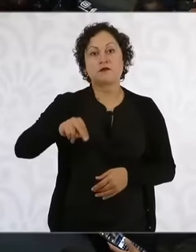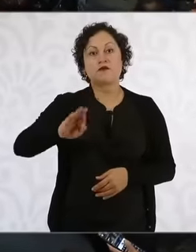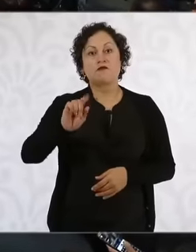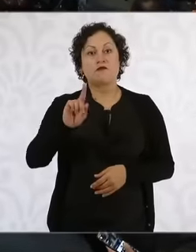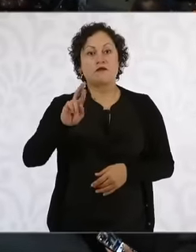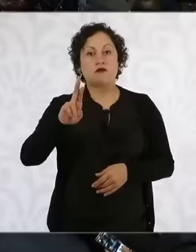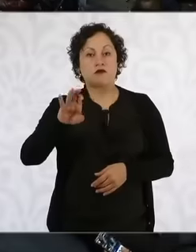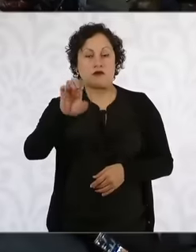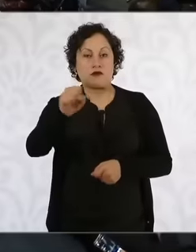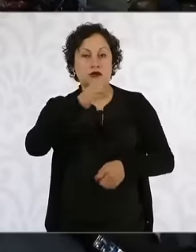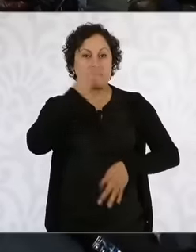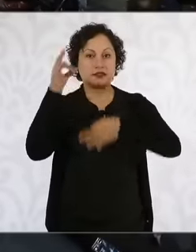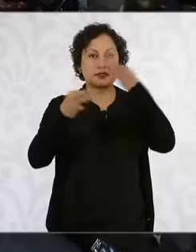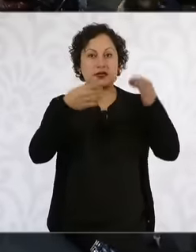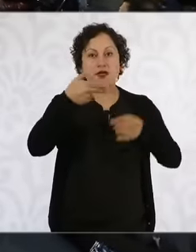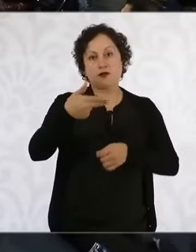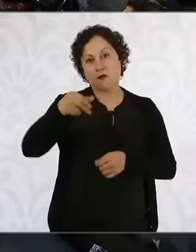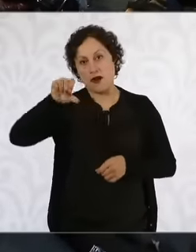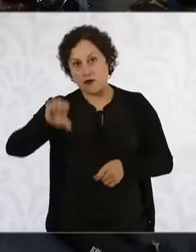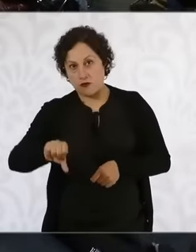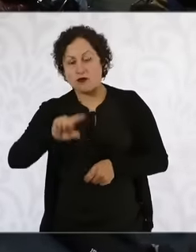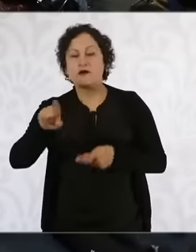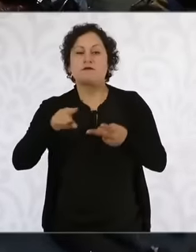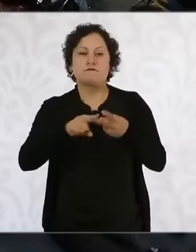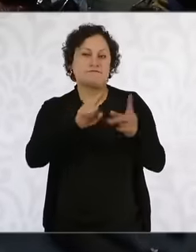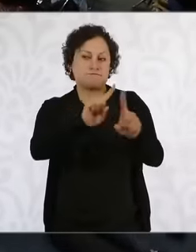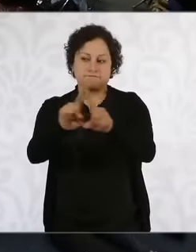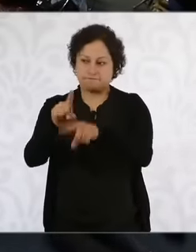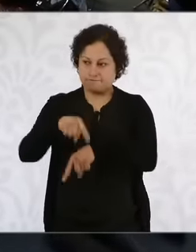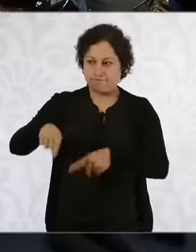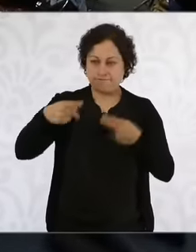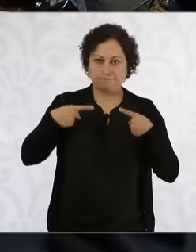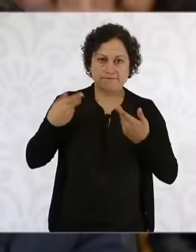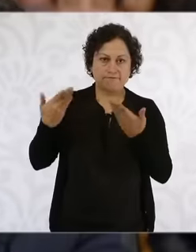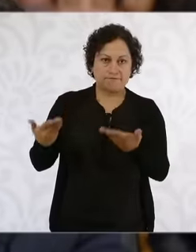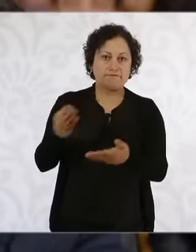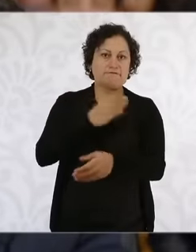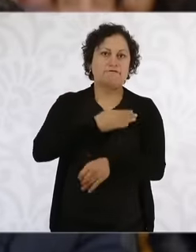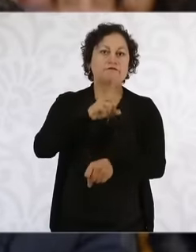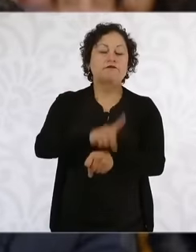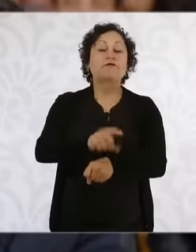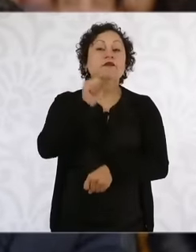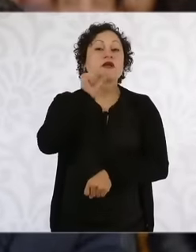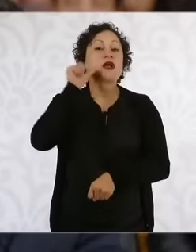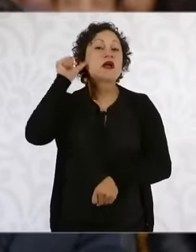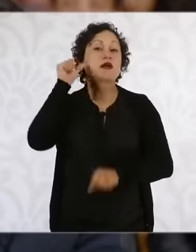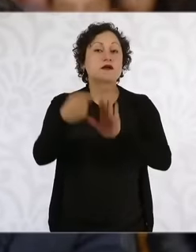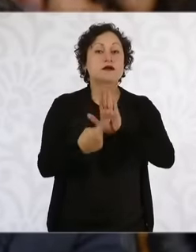and officials who accompany her presented a health plan yesterday, but I want to